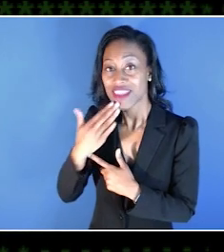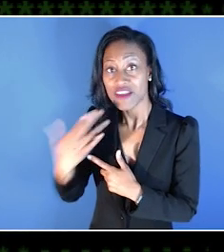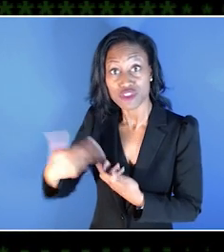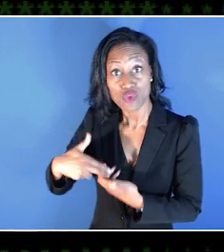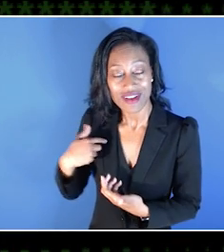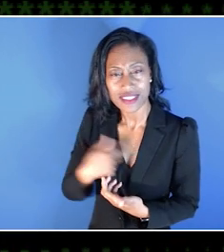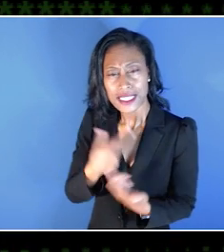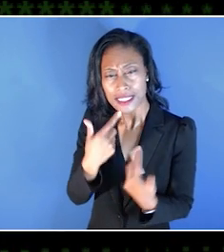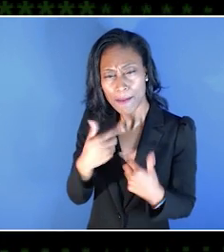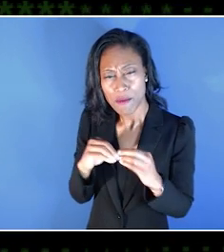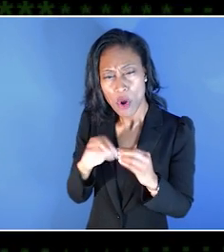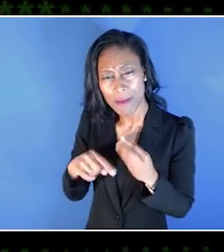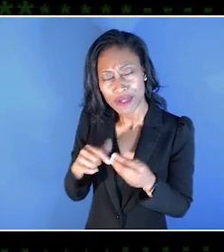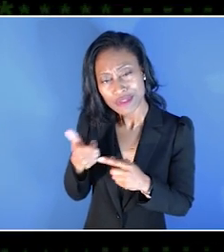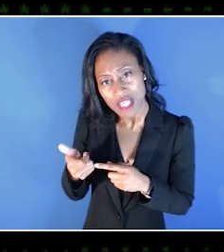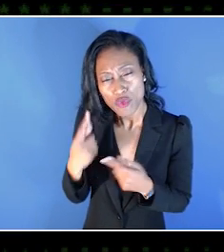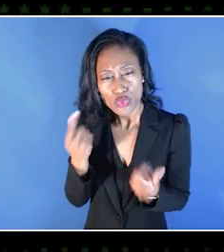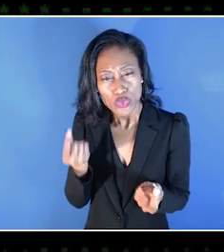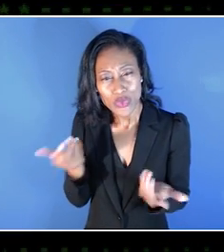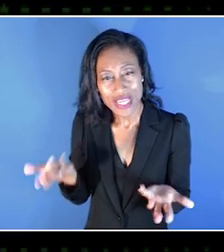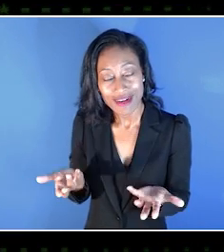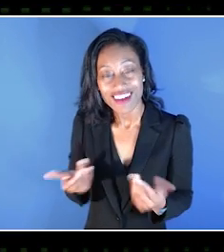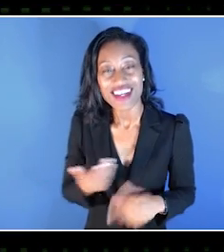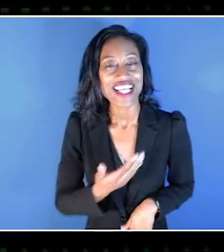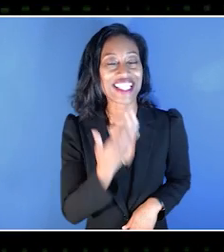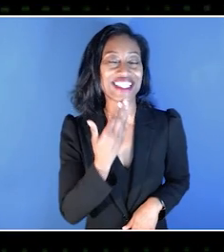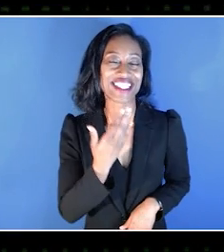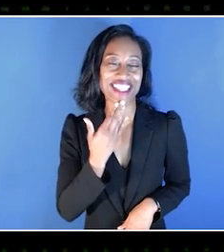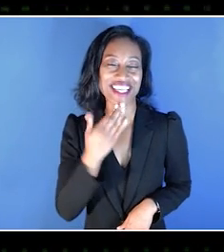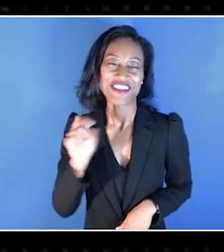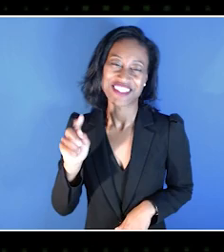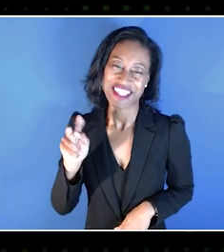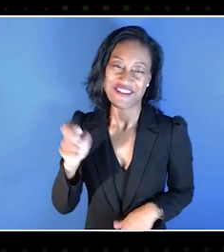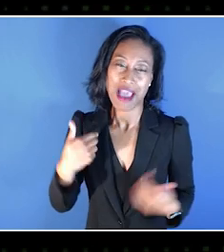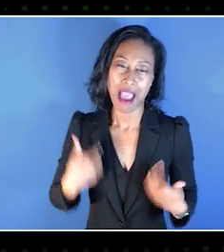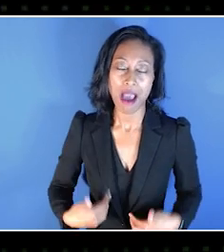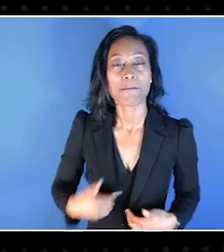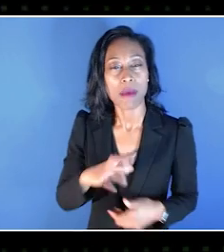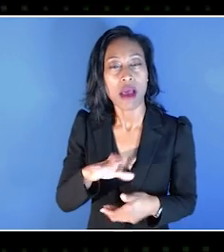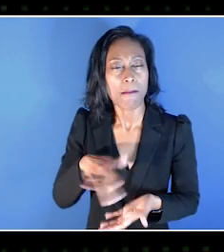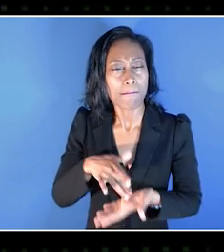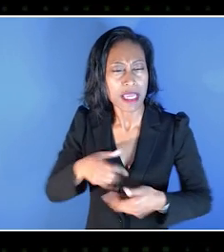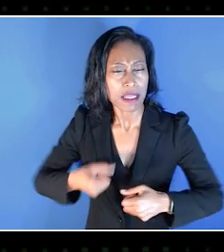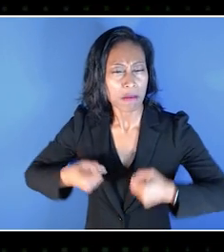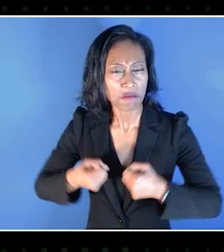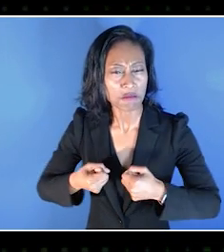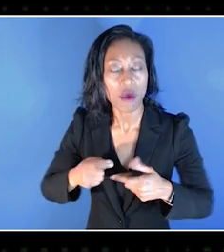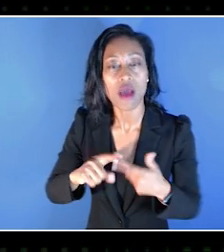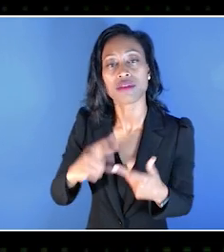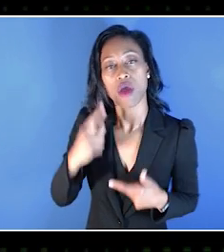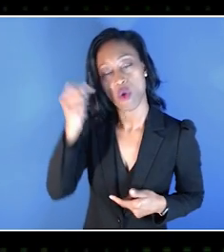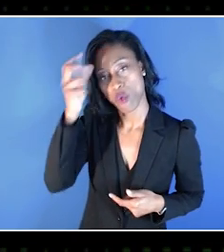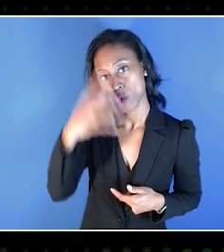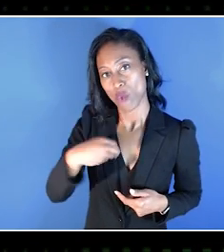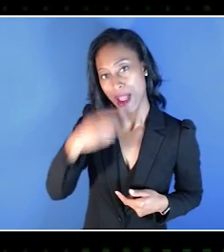And can you tell us a little bit about yourself and what you do here at the Lab? Thank you, Steve. Yes, I am a medium-build white man with a prosthetic hand.